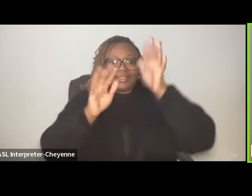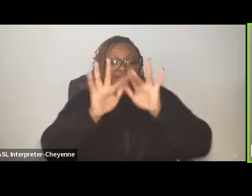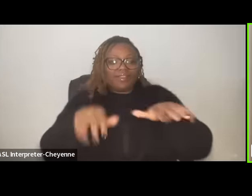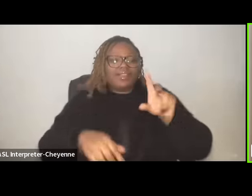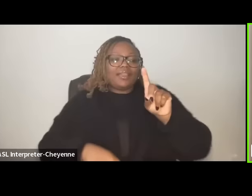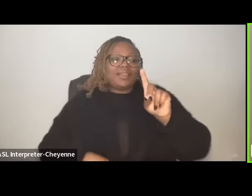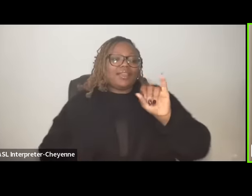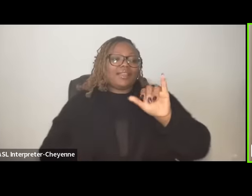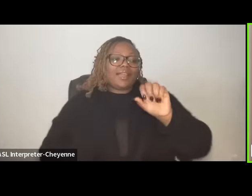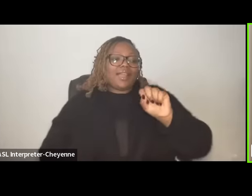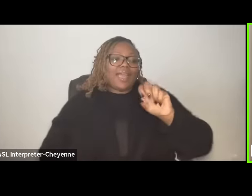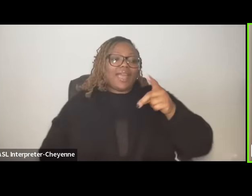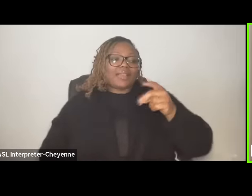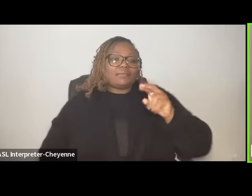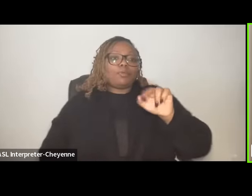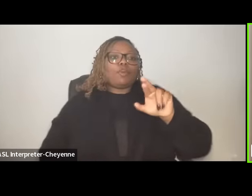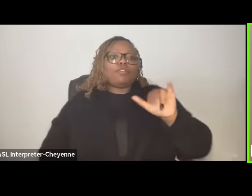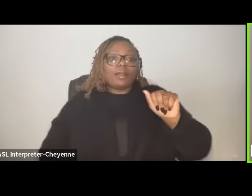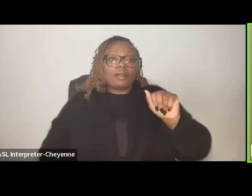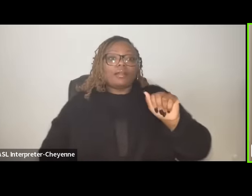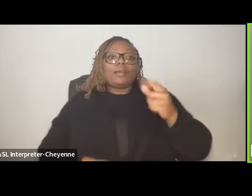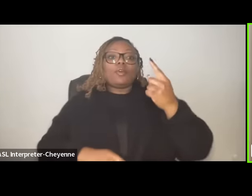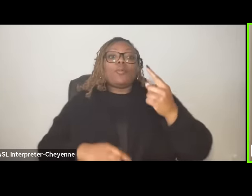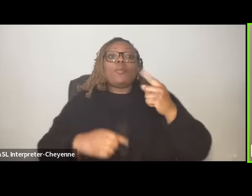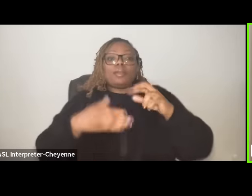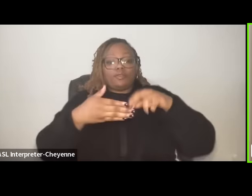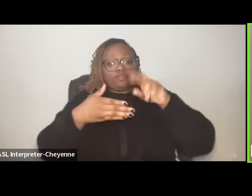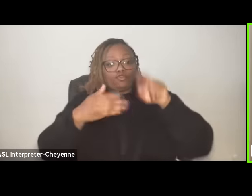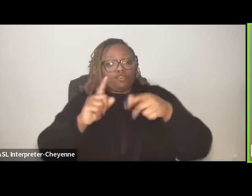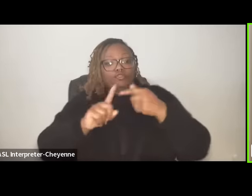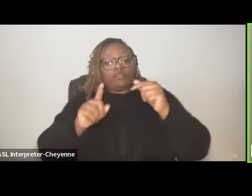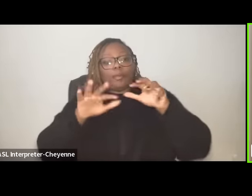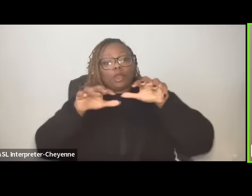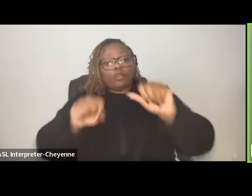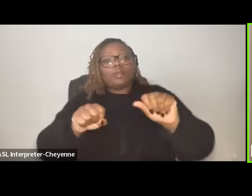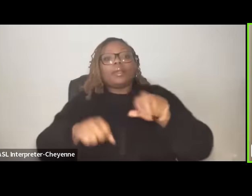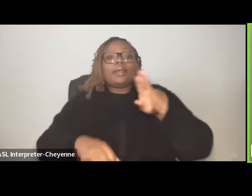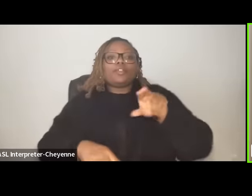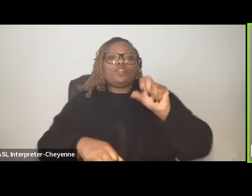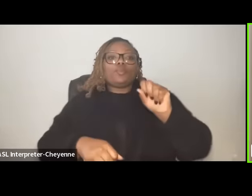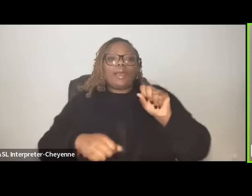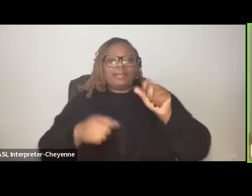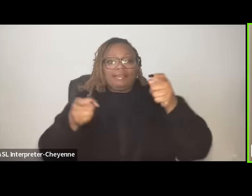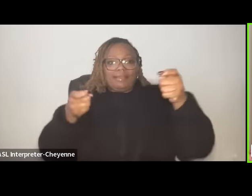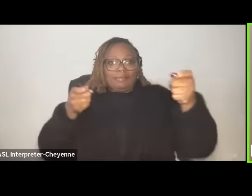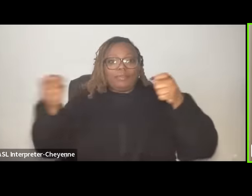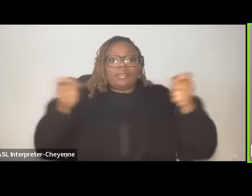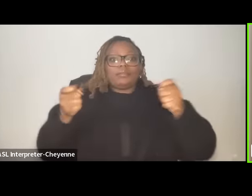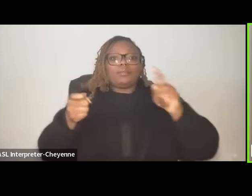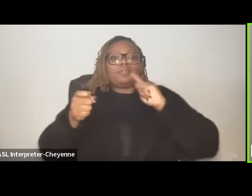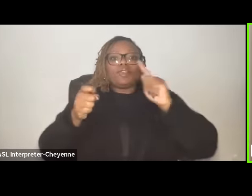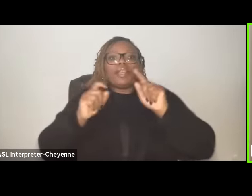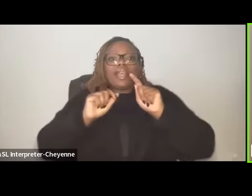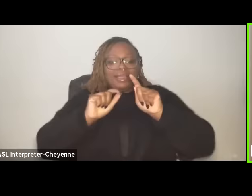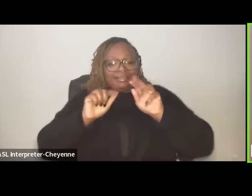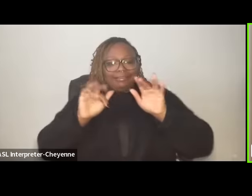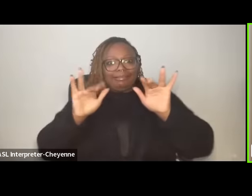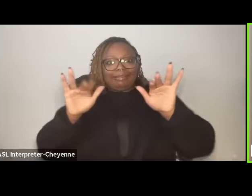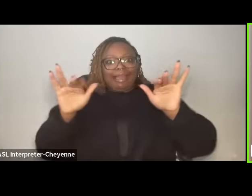results of colonialism and US imperialism has been the scattering of our communities across the world